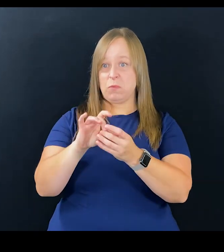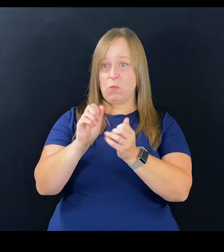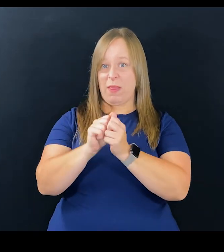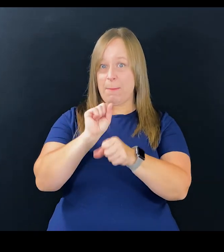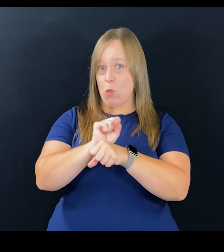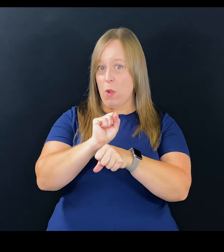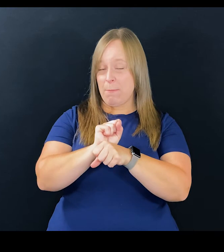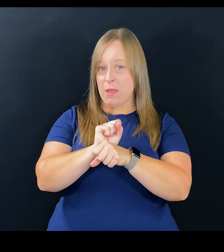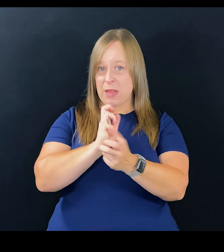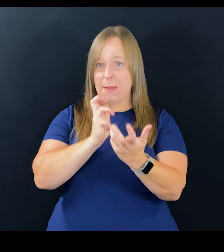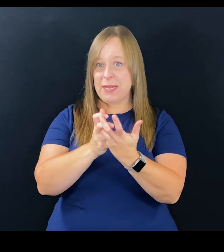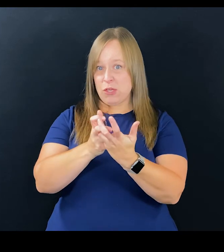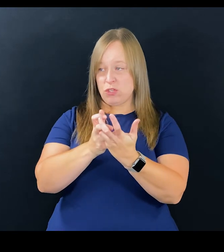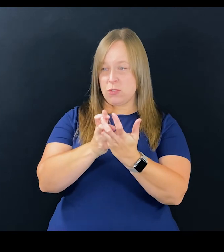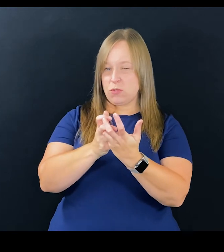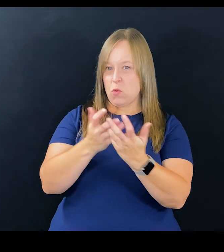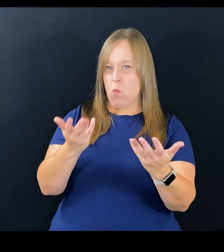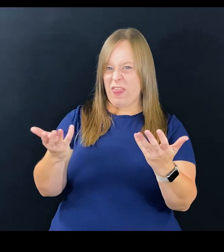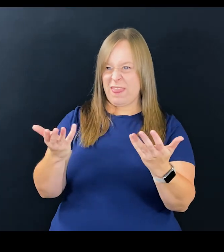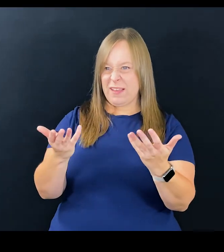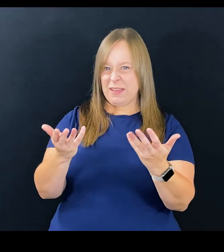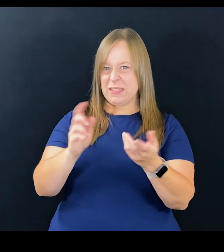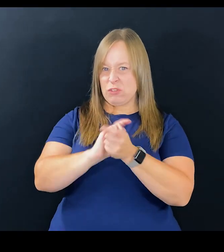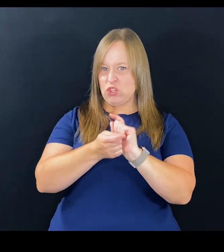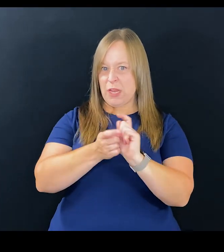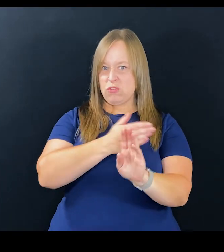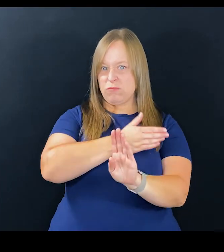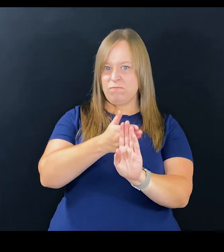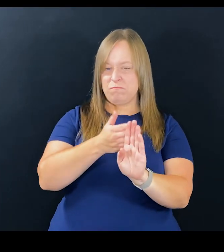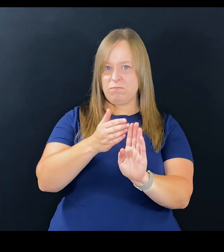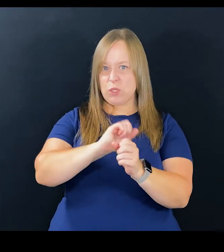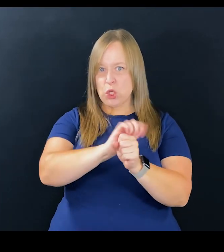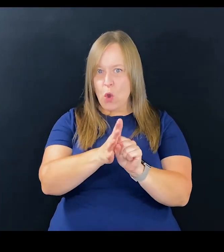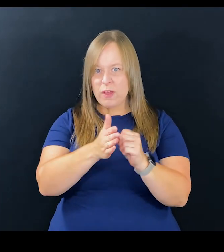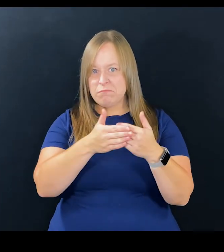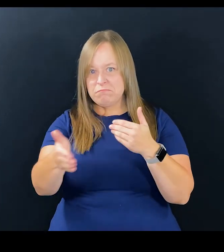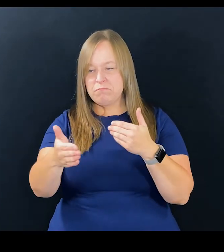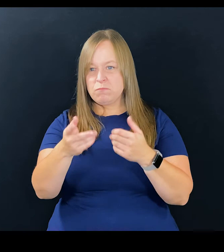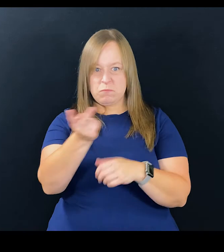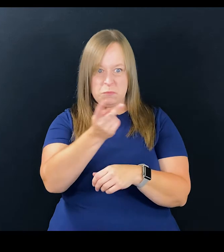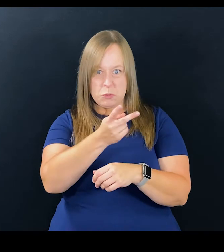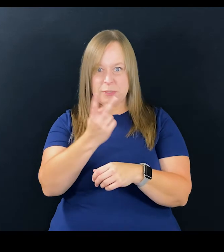especially in terms of employment and accommodations, what things have changed because of COVID, what do